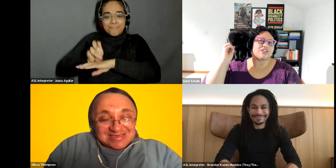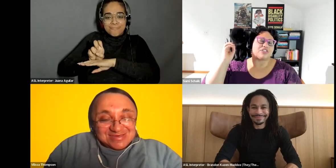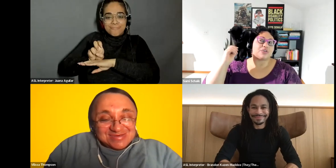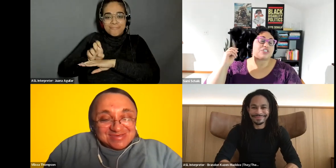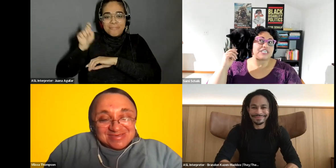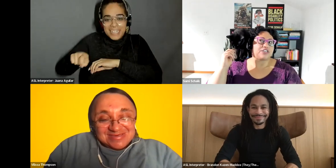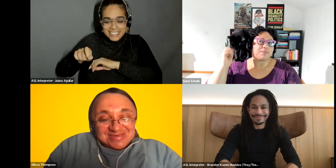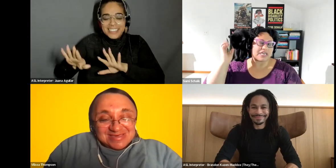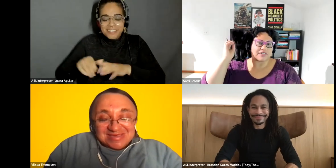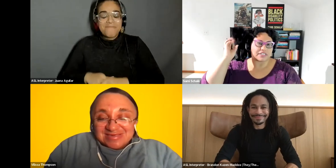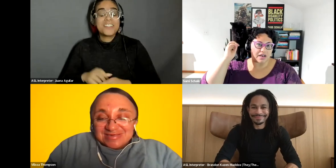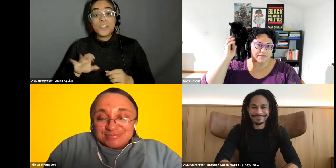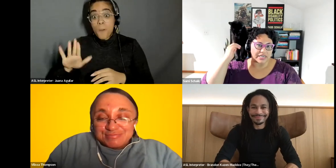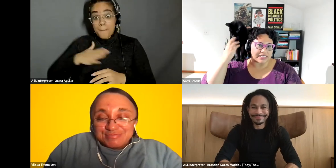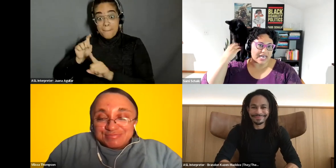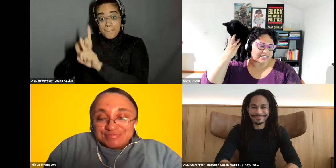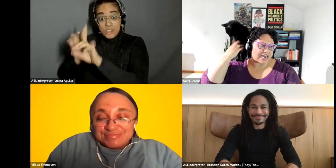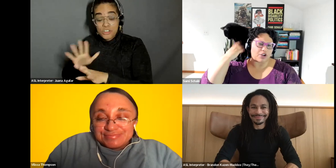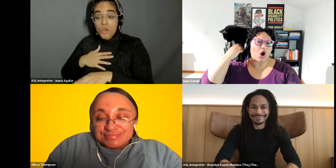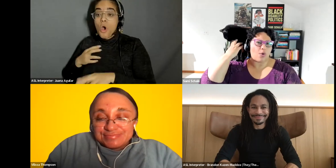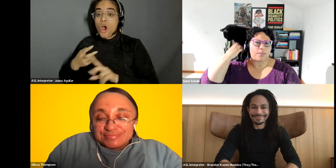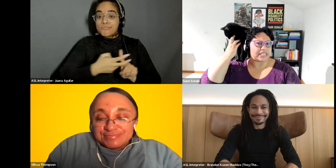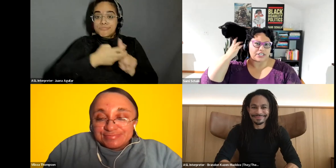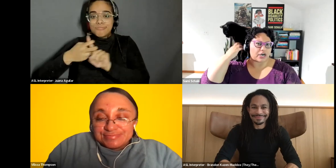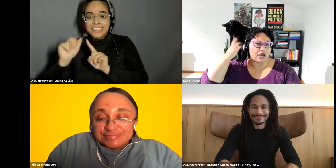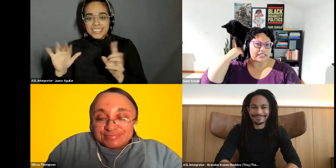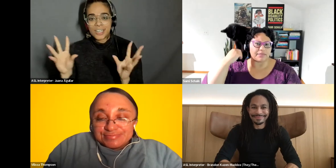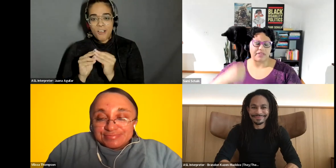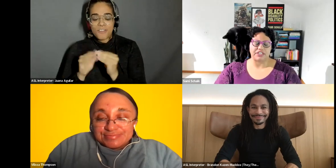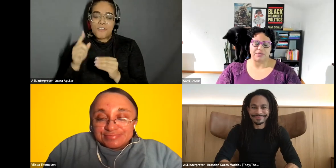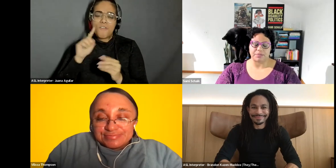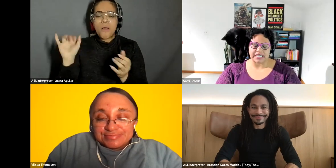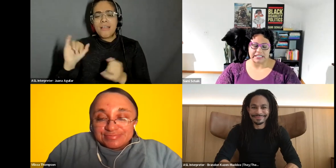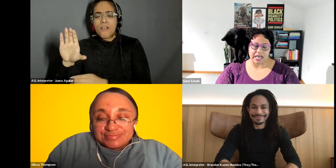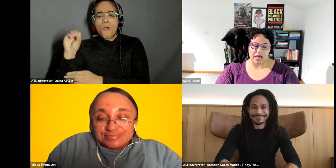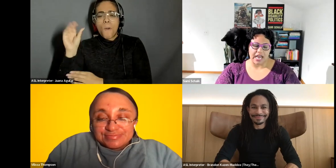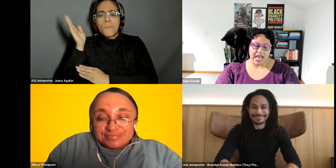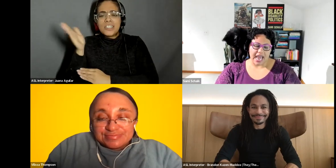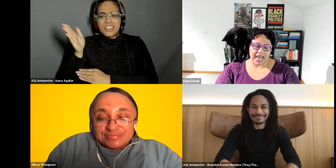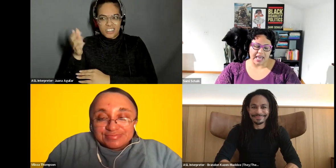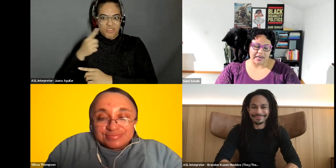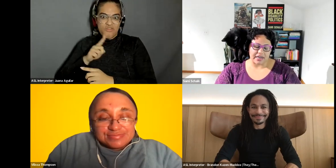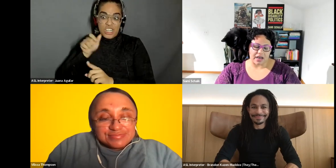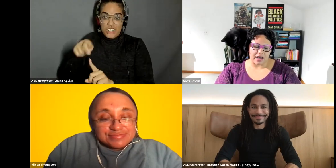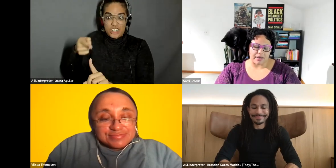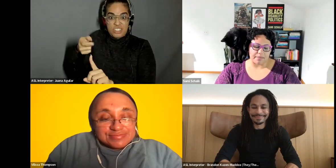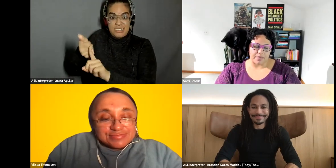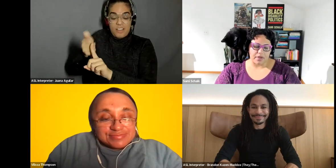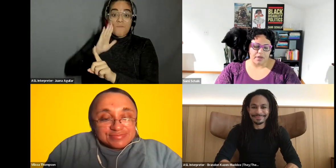Sami Schalk: So she took me to this conference as kind of a co-presenter, on something that she was presenting. On, and